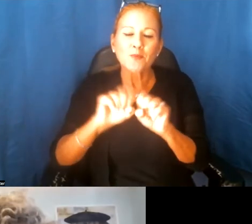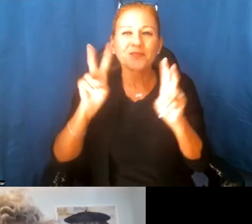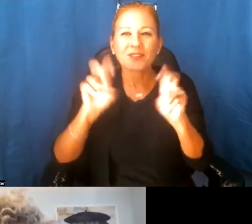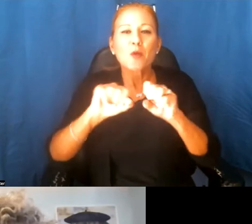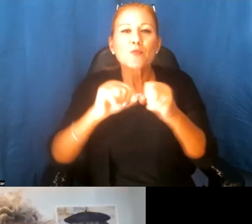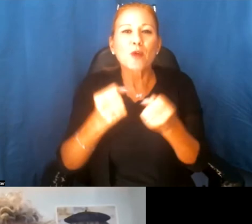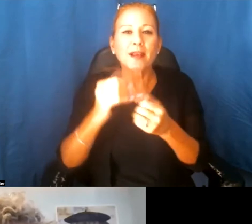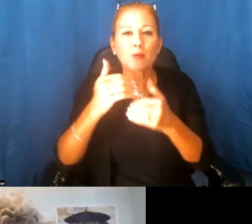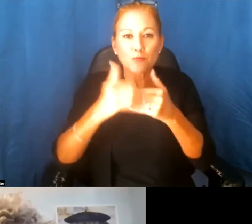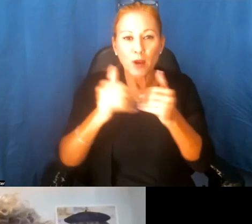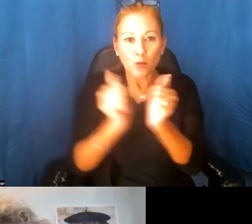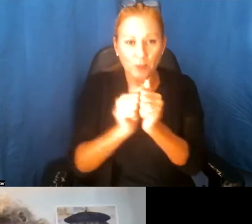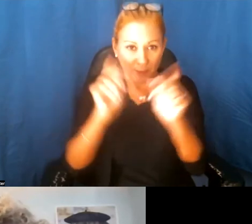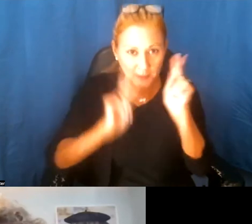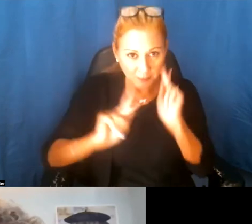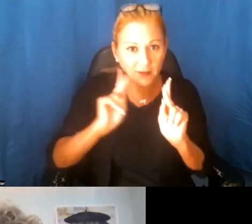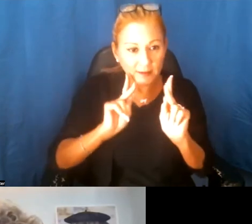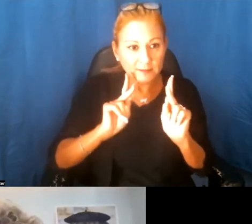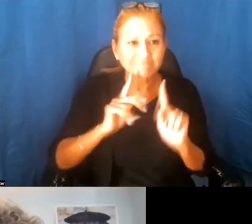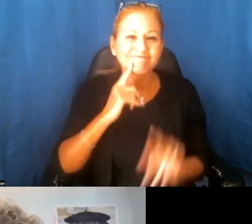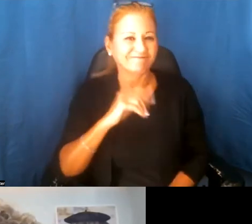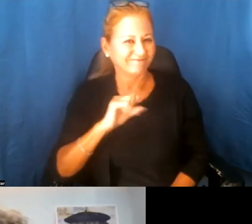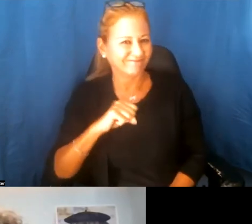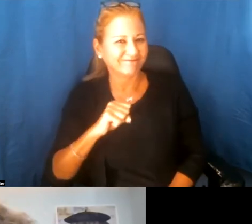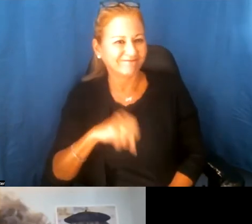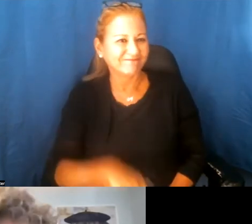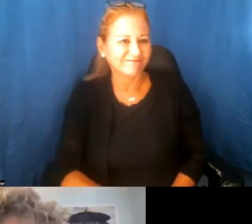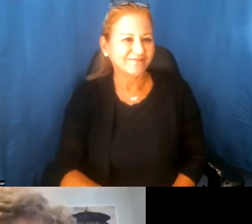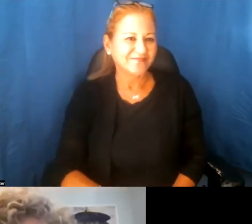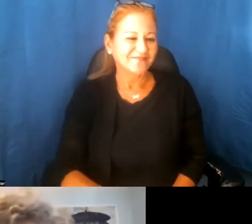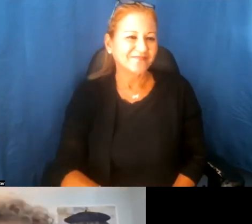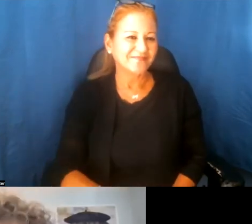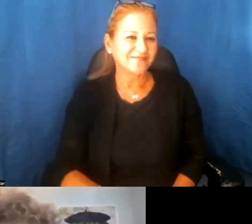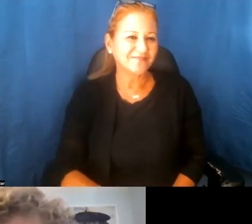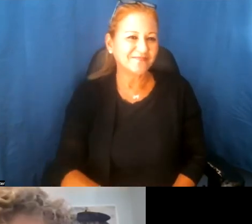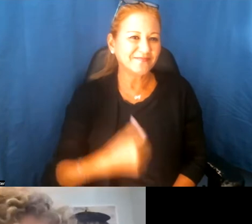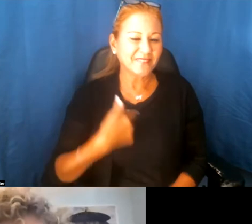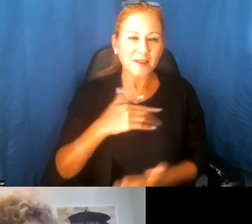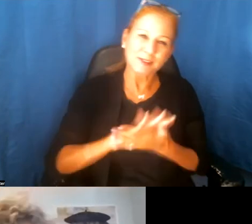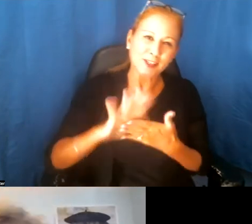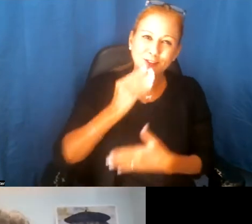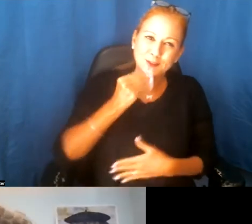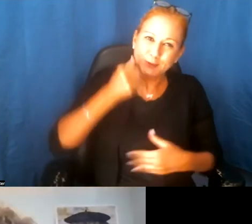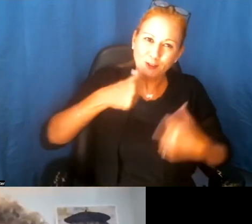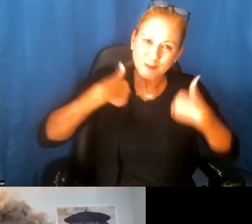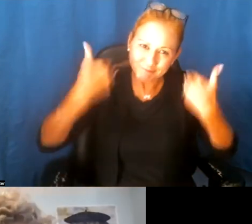And, you know, I mean, I'm an- I'm a nice Jewish girl, you know eating is,